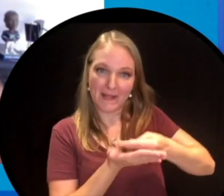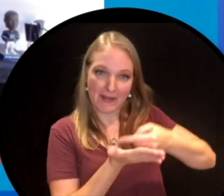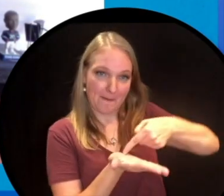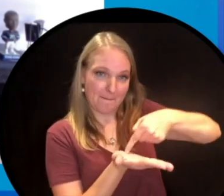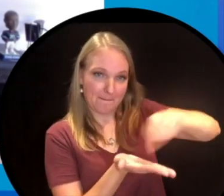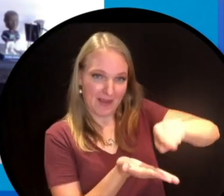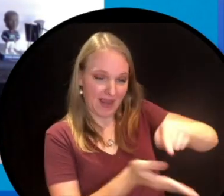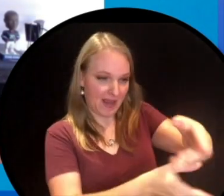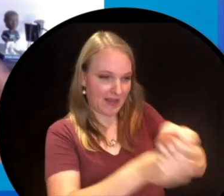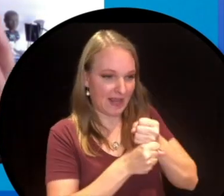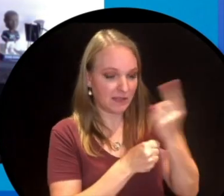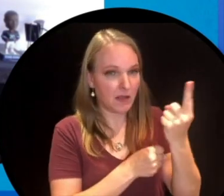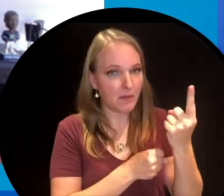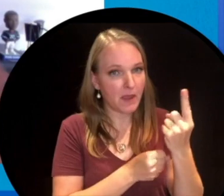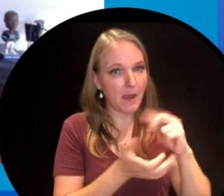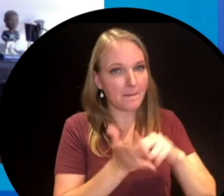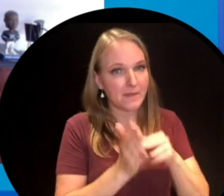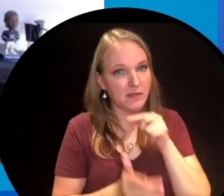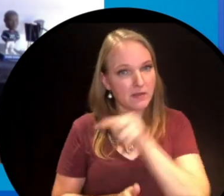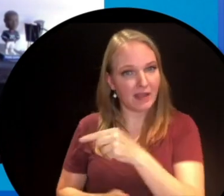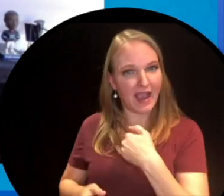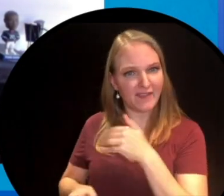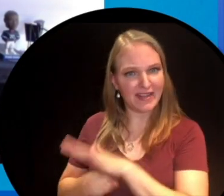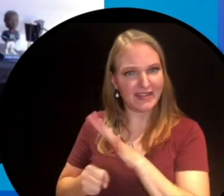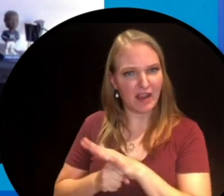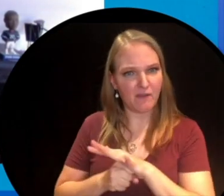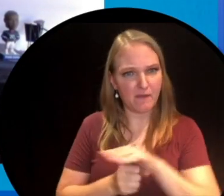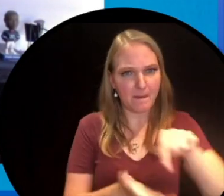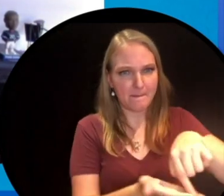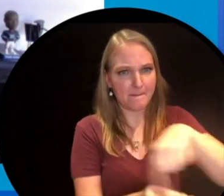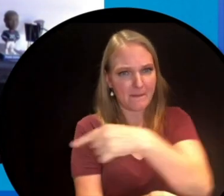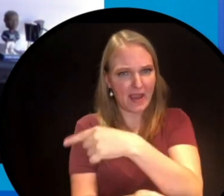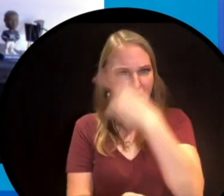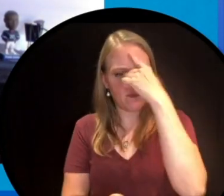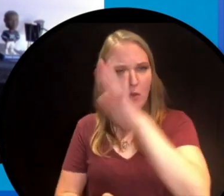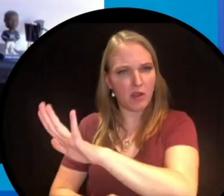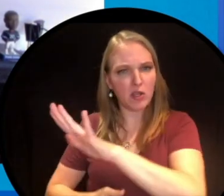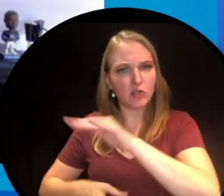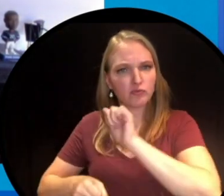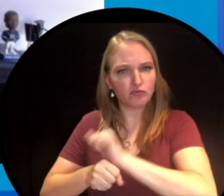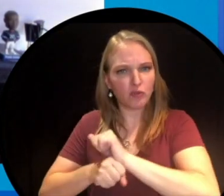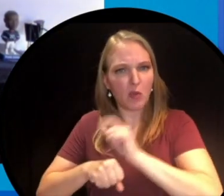for something. Are those people actually getting compensated enough for the dangerous part of their